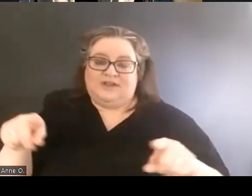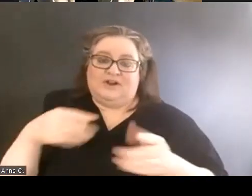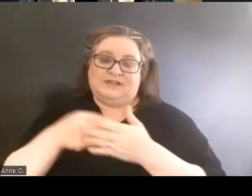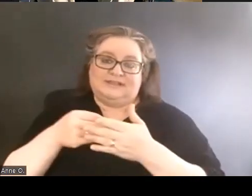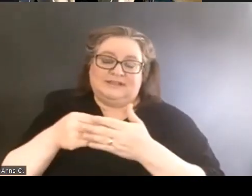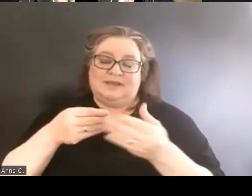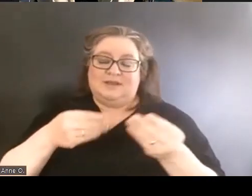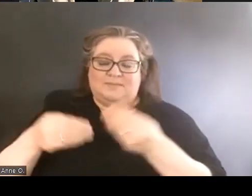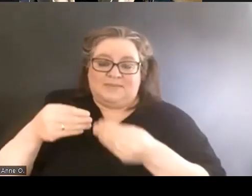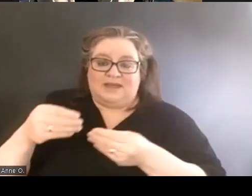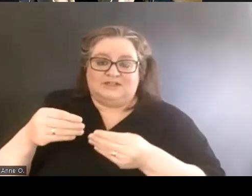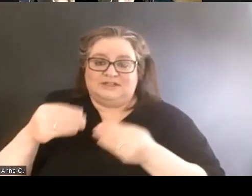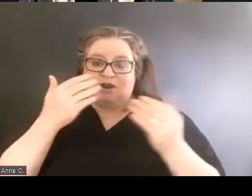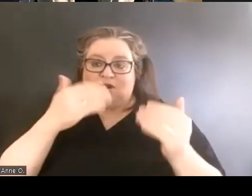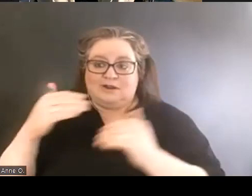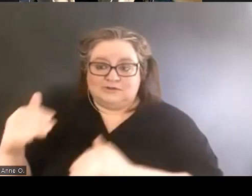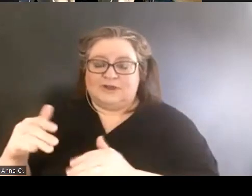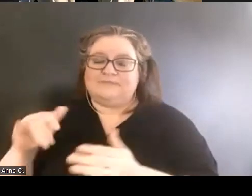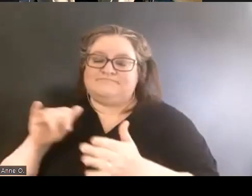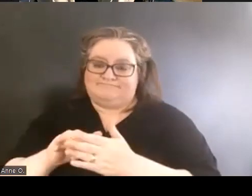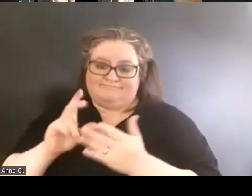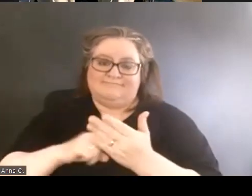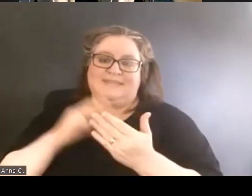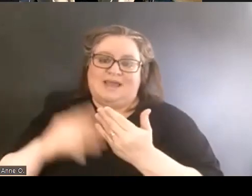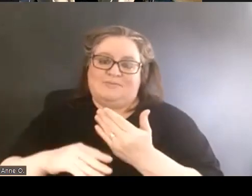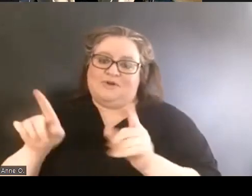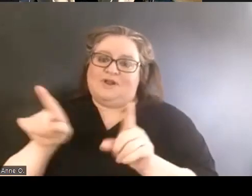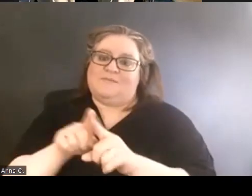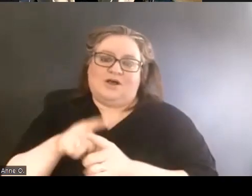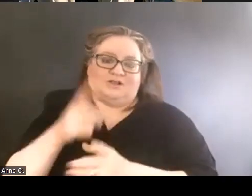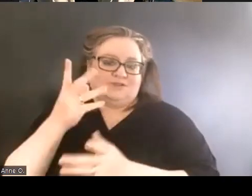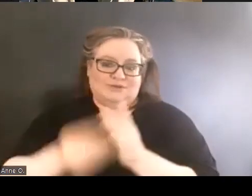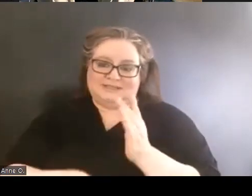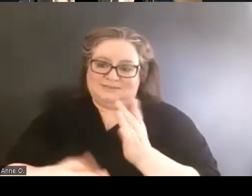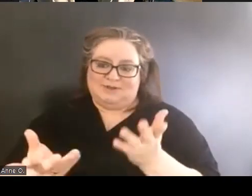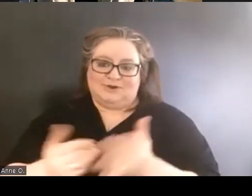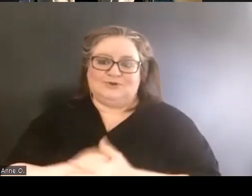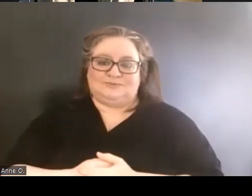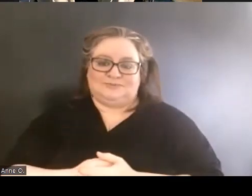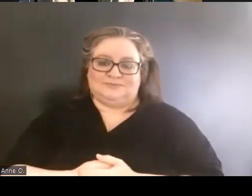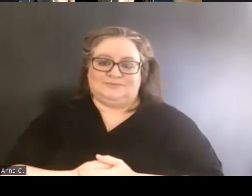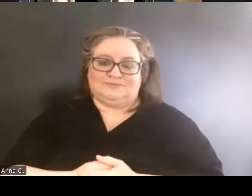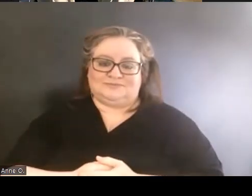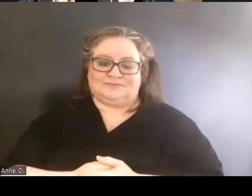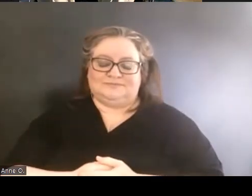that program eventually also disappeared. And I think through all of these